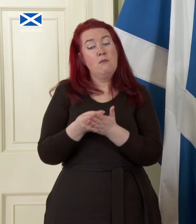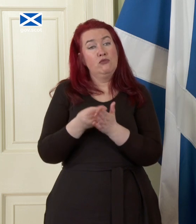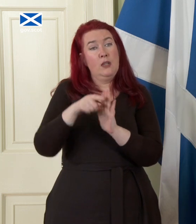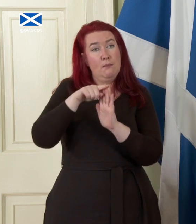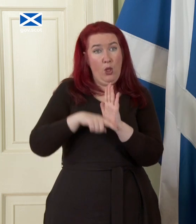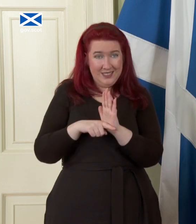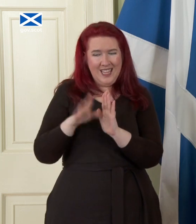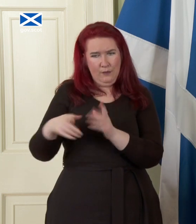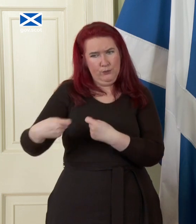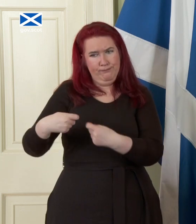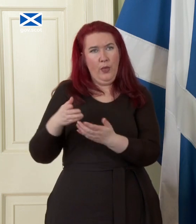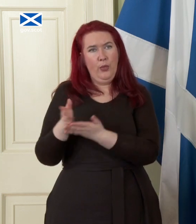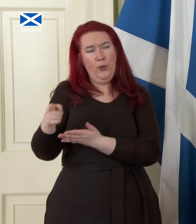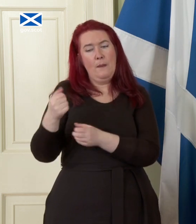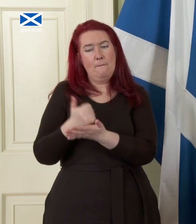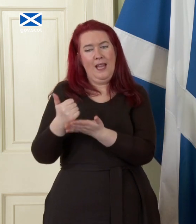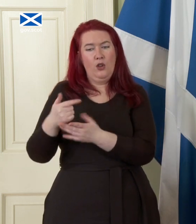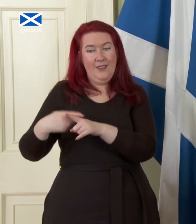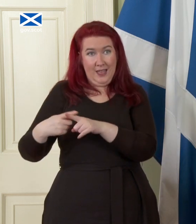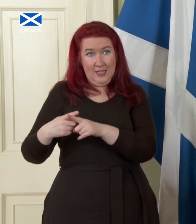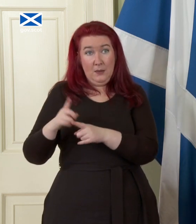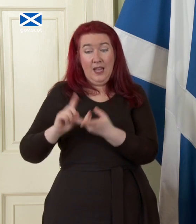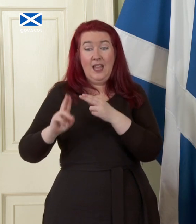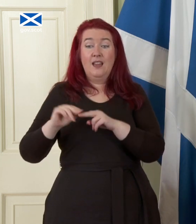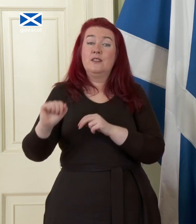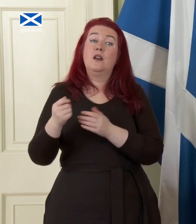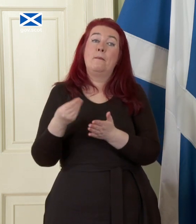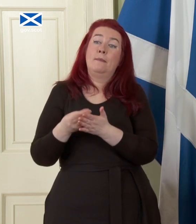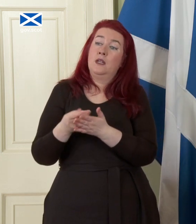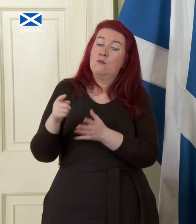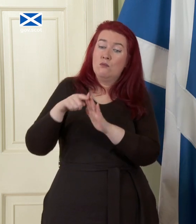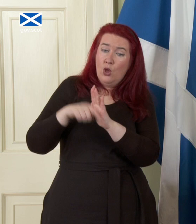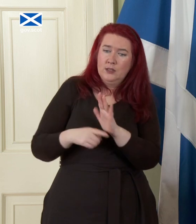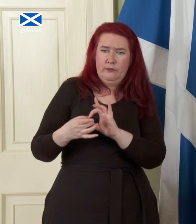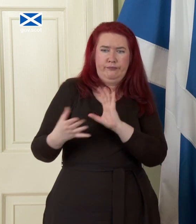if that monetary policy is out of sync with Scotland's interest then that will be one of